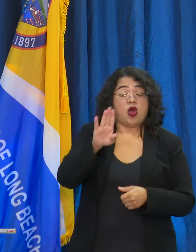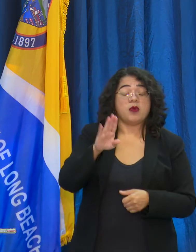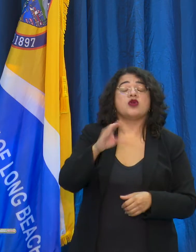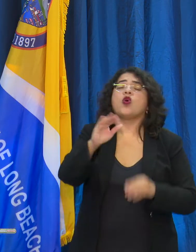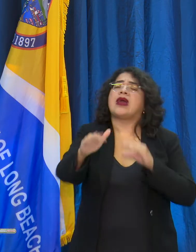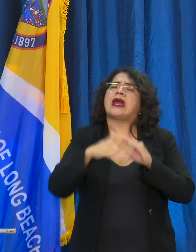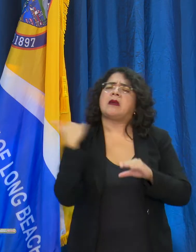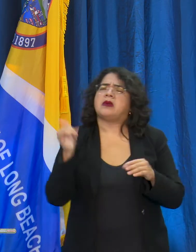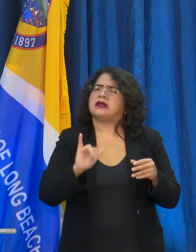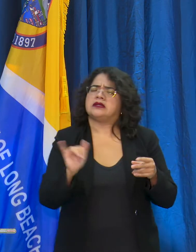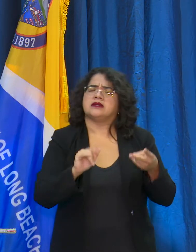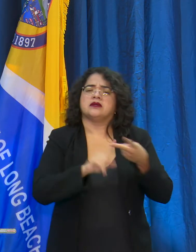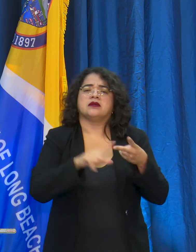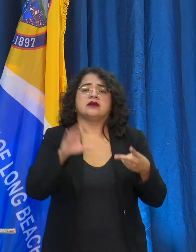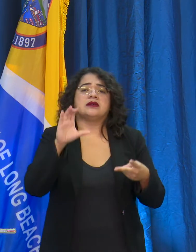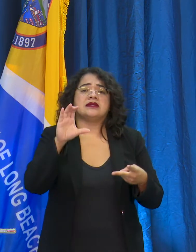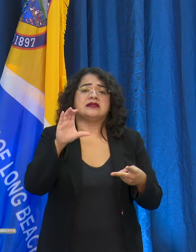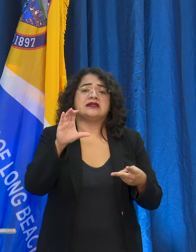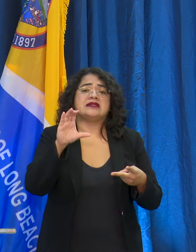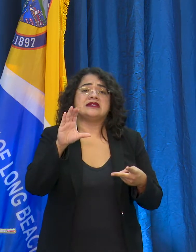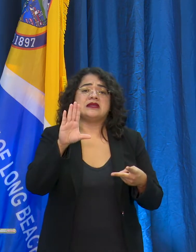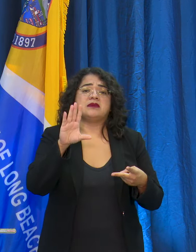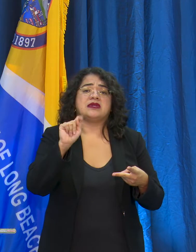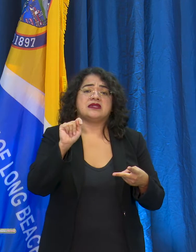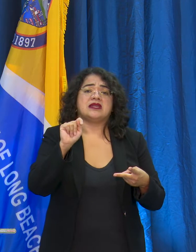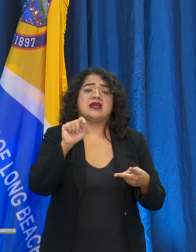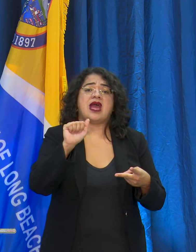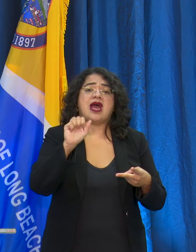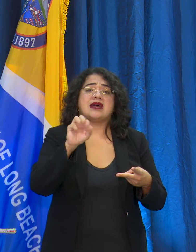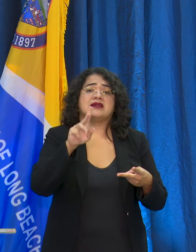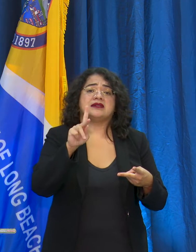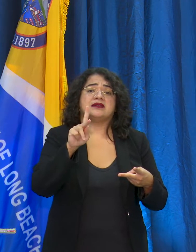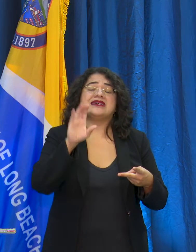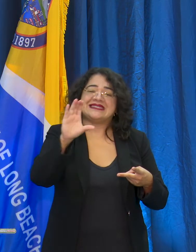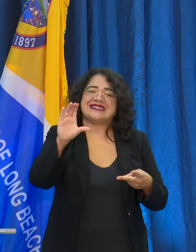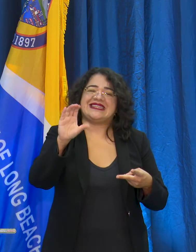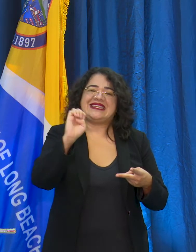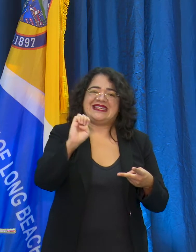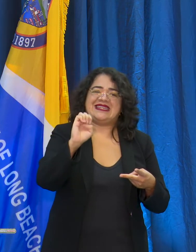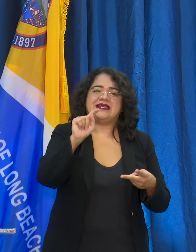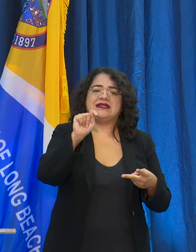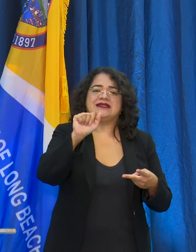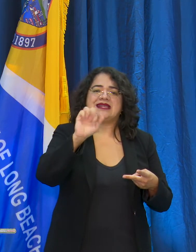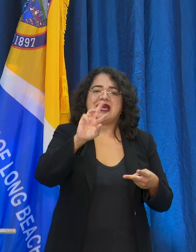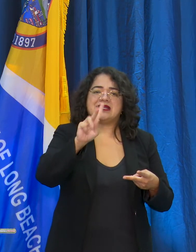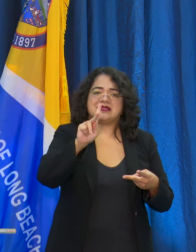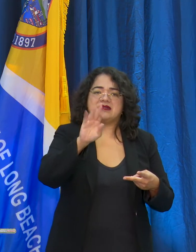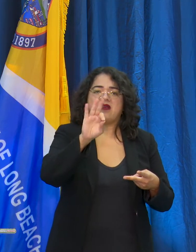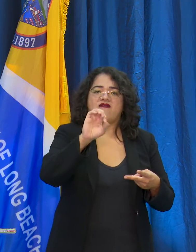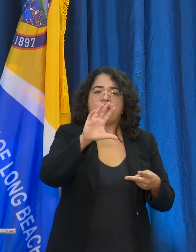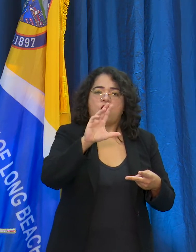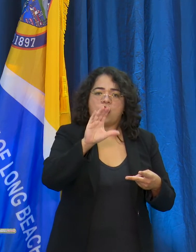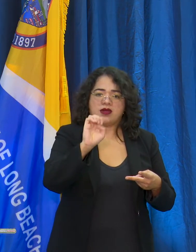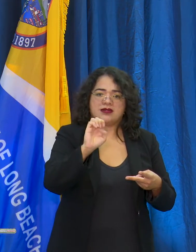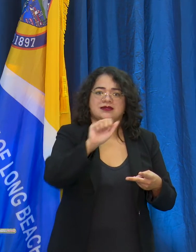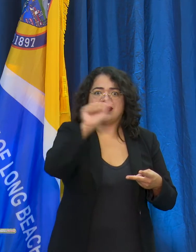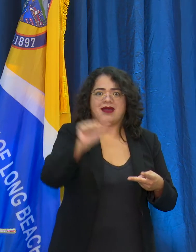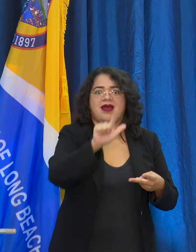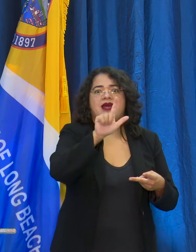is cetaskforce@longbeach.gov. Business owners and workers that may